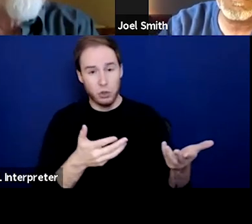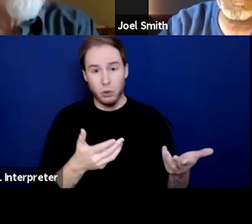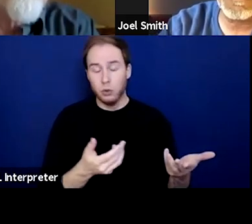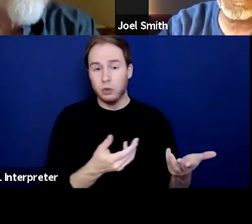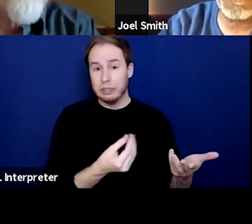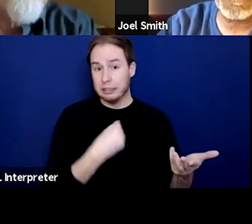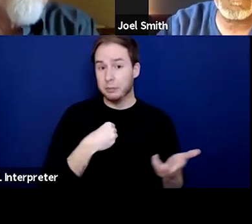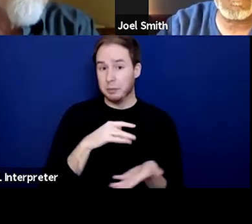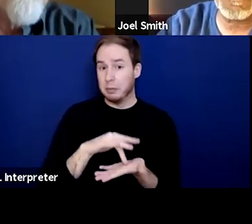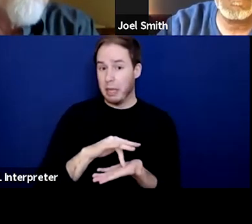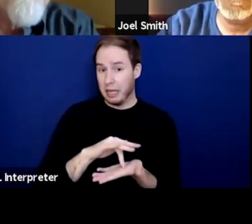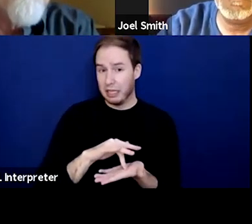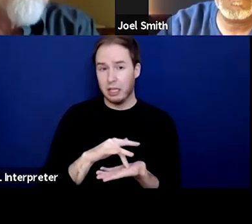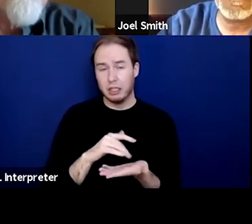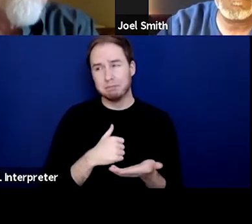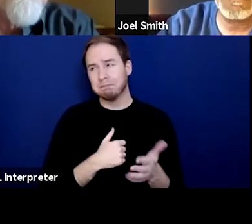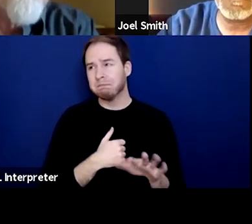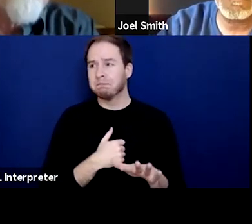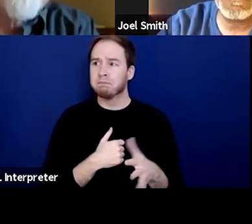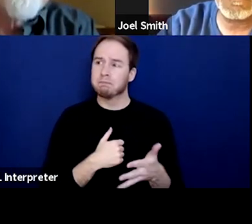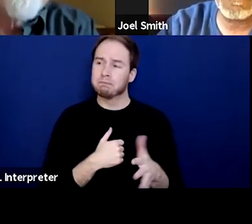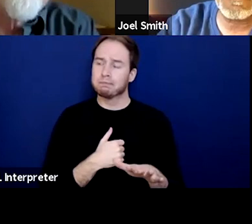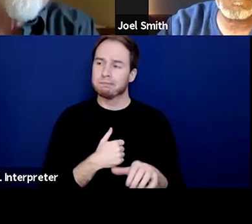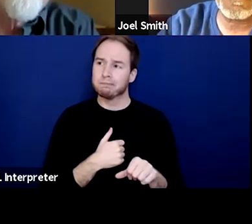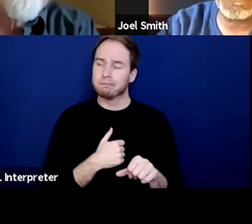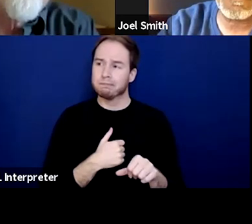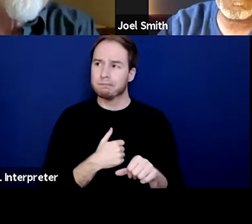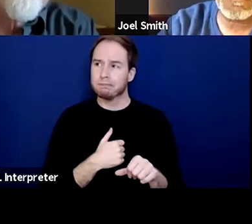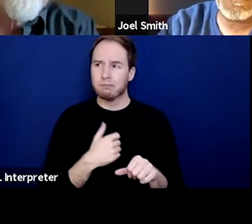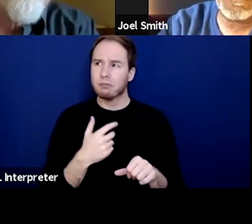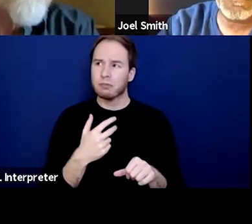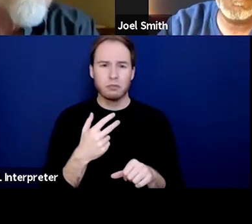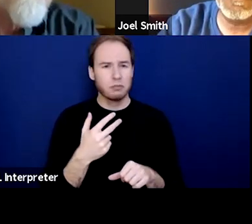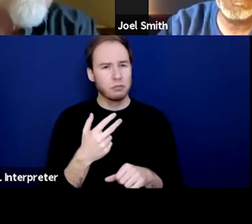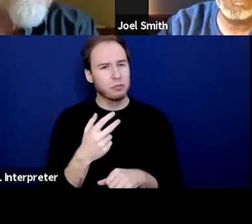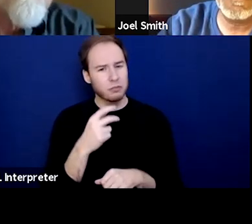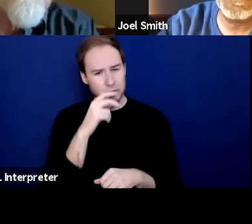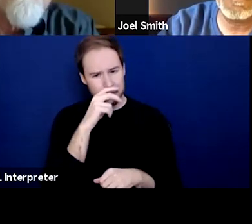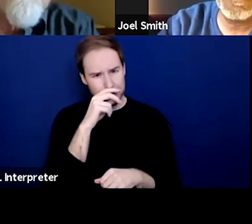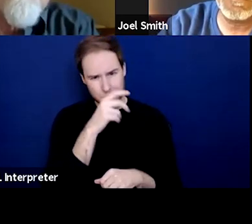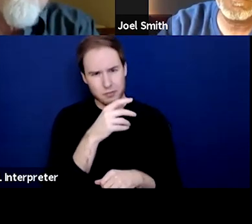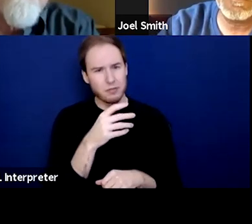And it wasn't a couple of years in symptom reduction sort of land,